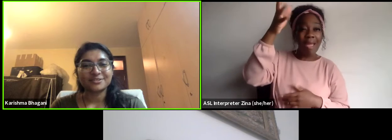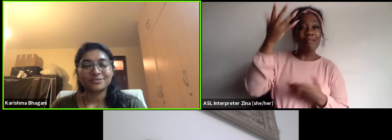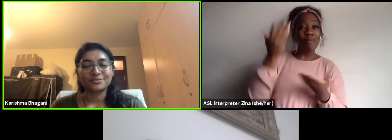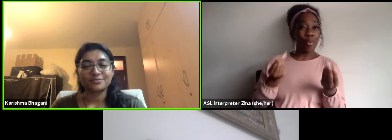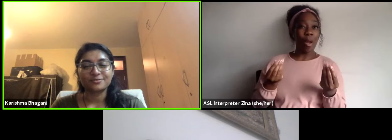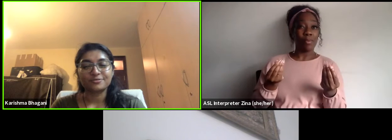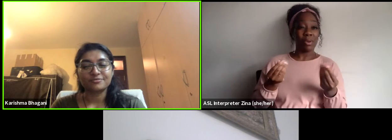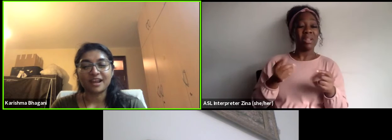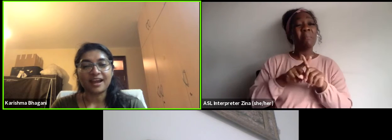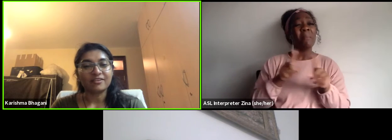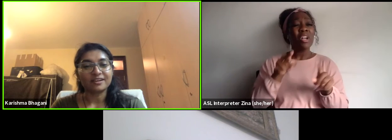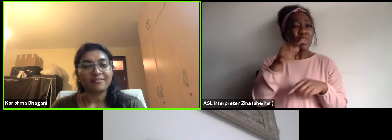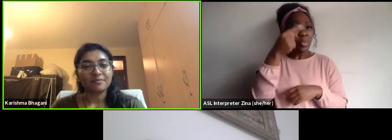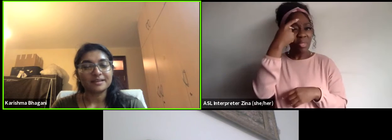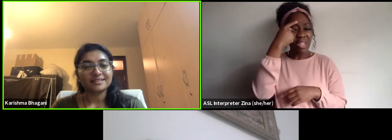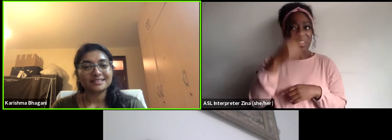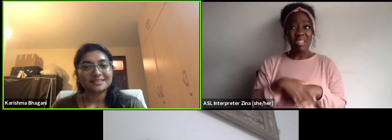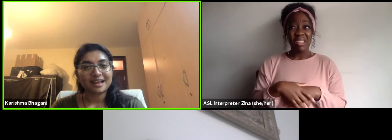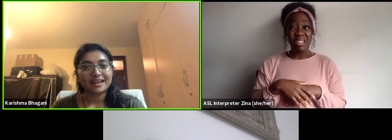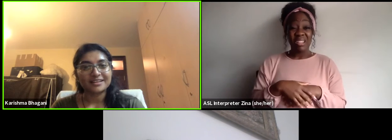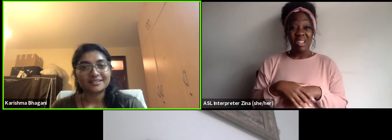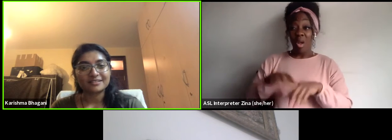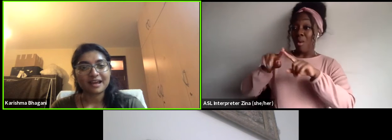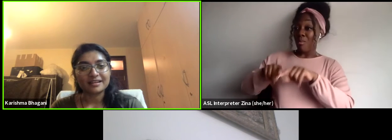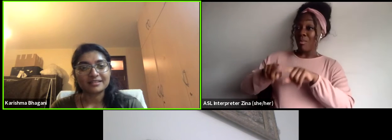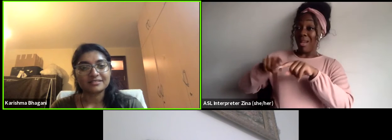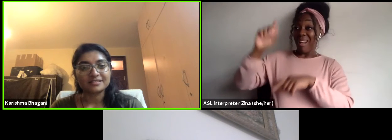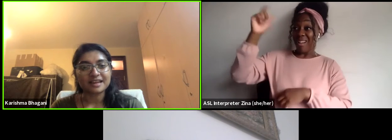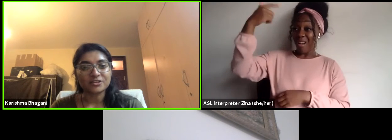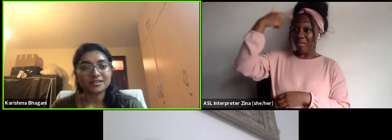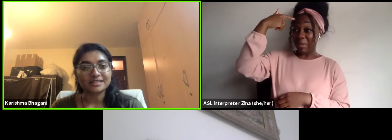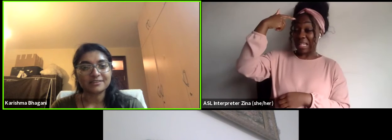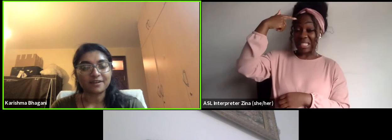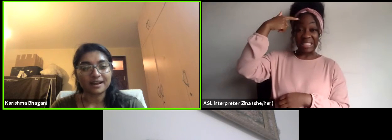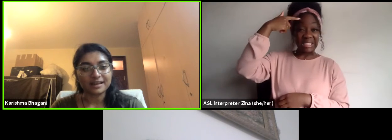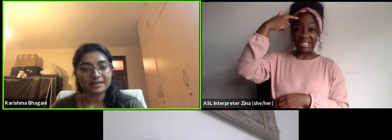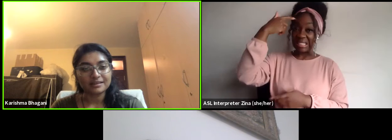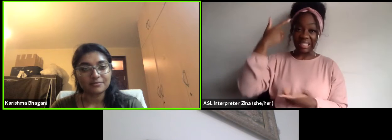to rely on governments and nation state funding for us?